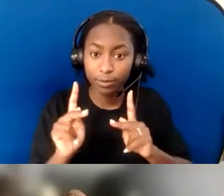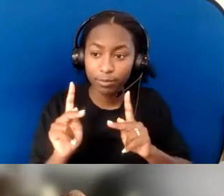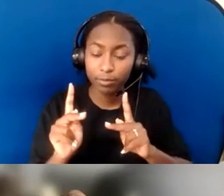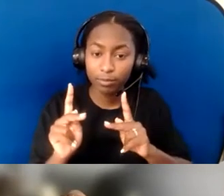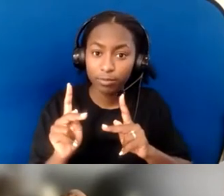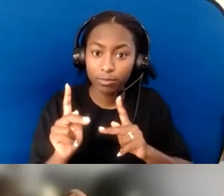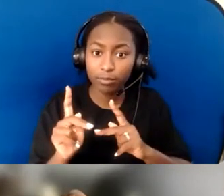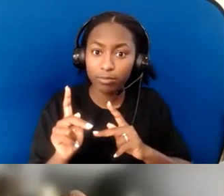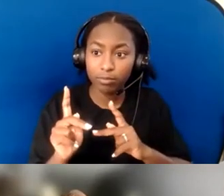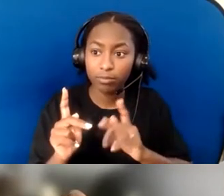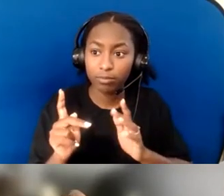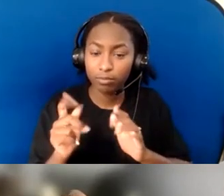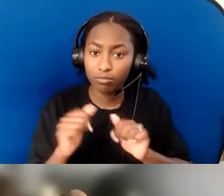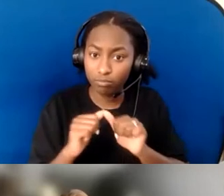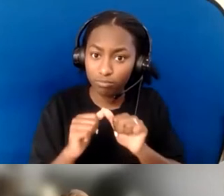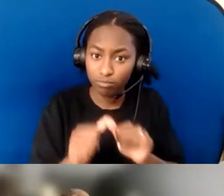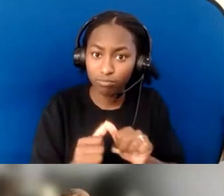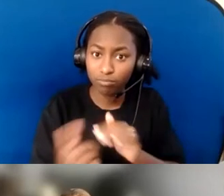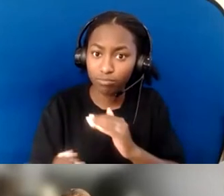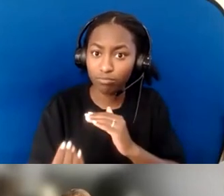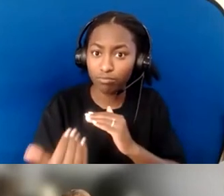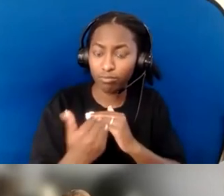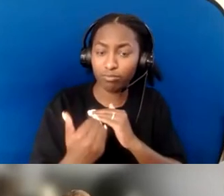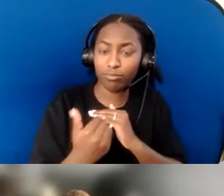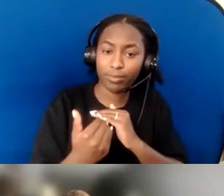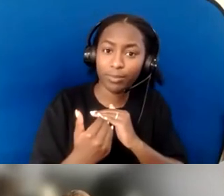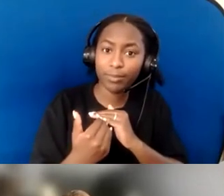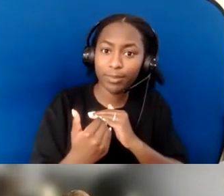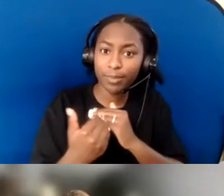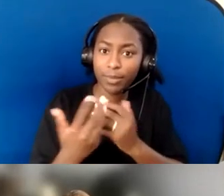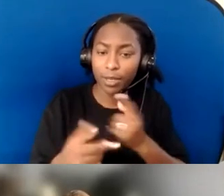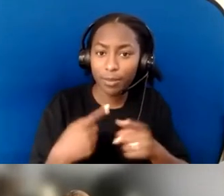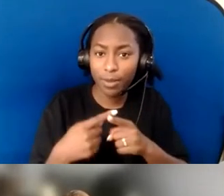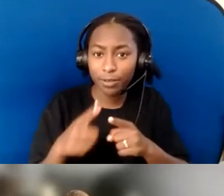as you also count all the small wins and celebrate those.